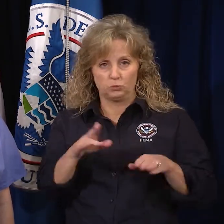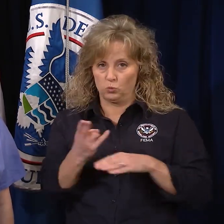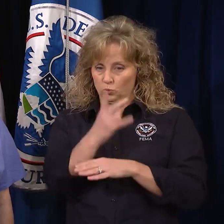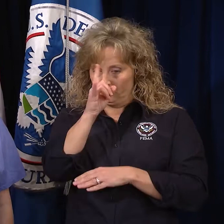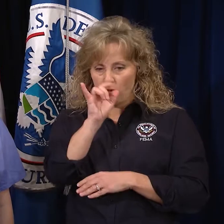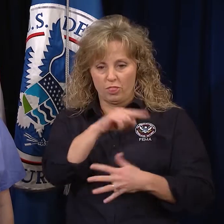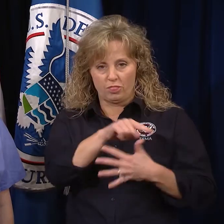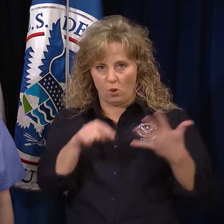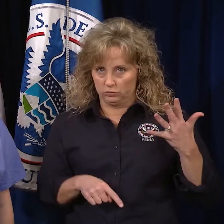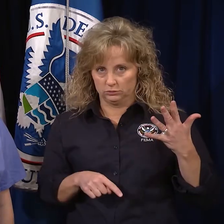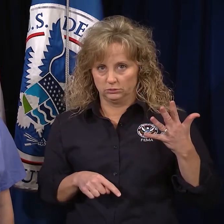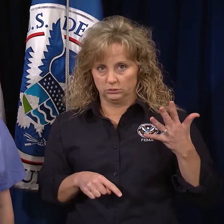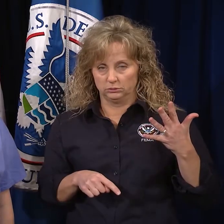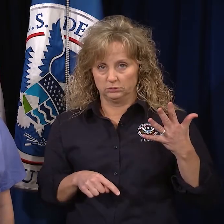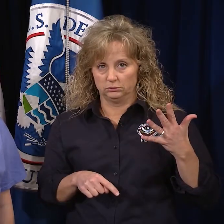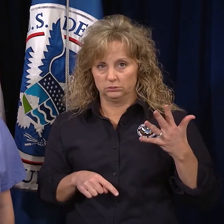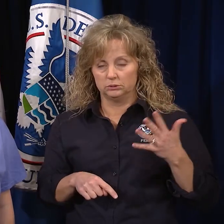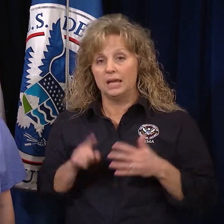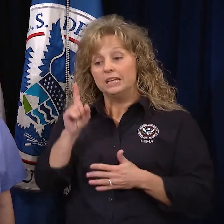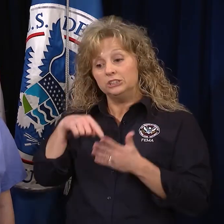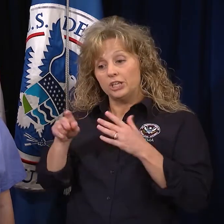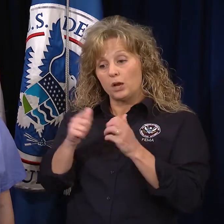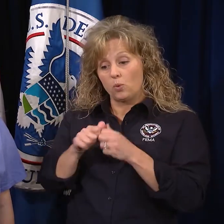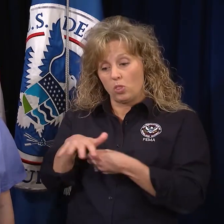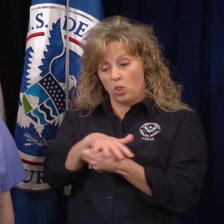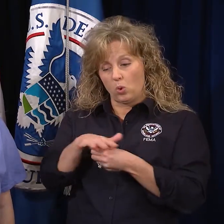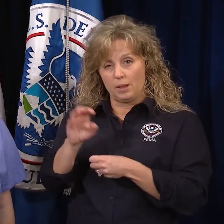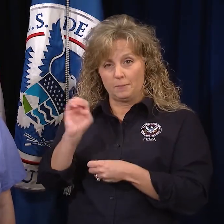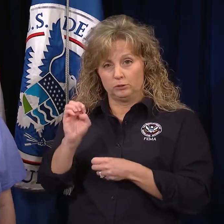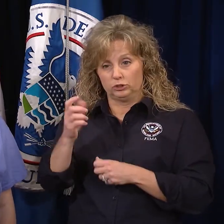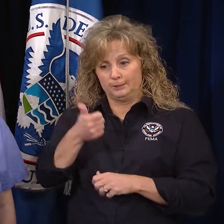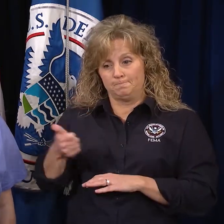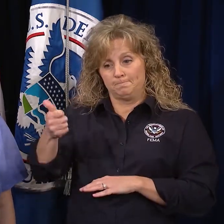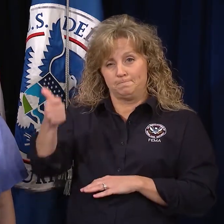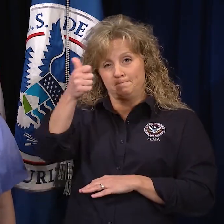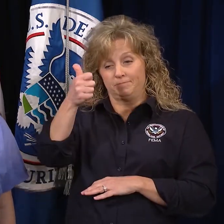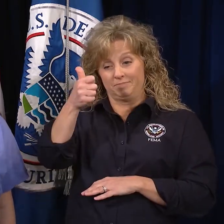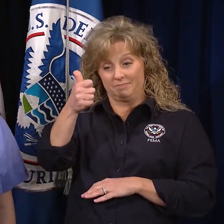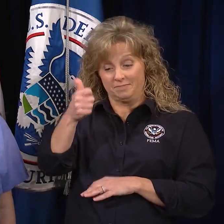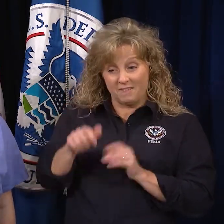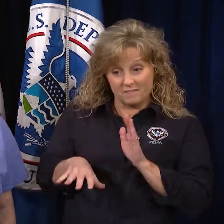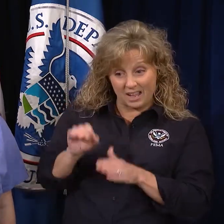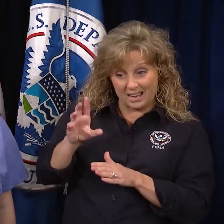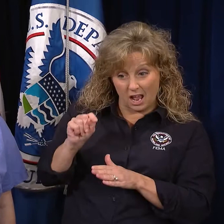Check with your local emergency officials to find out the status of your water,